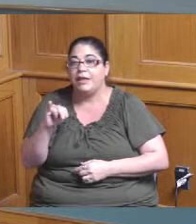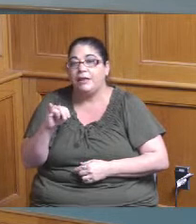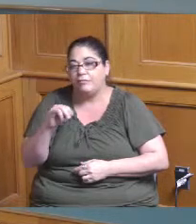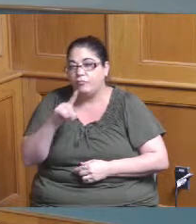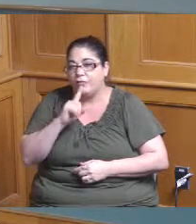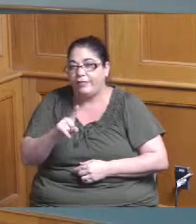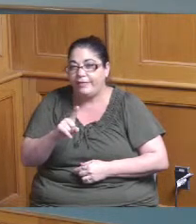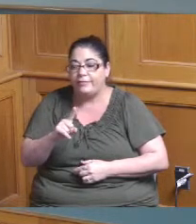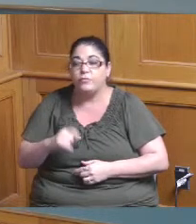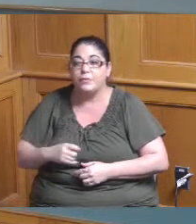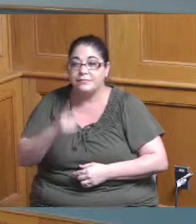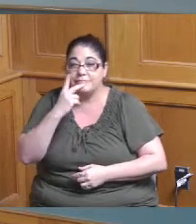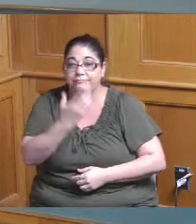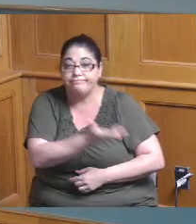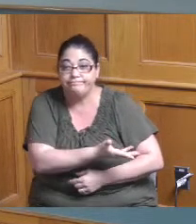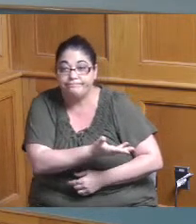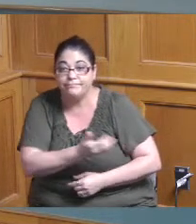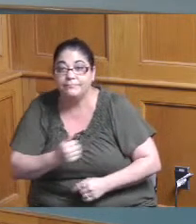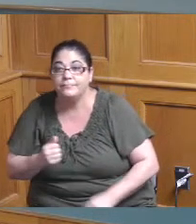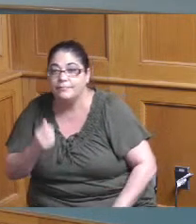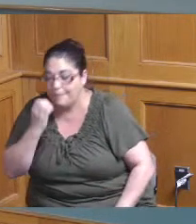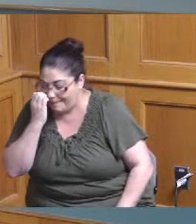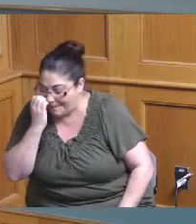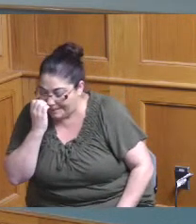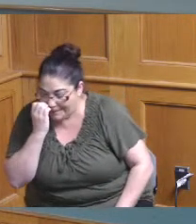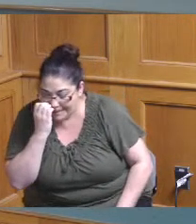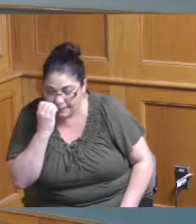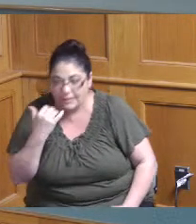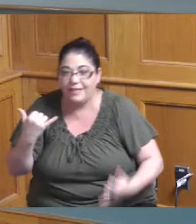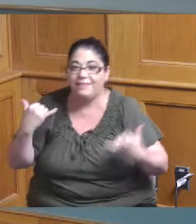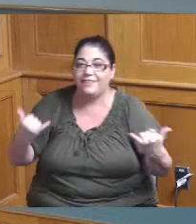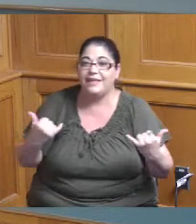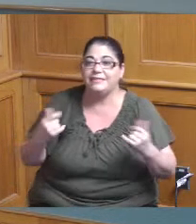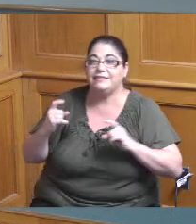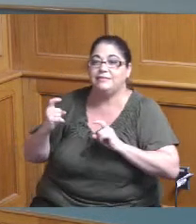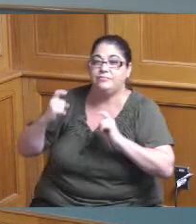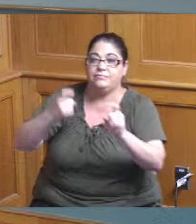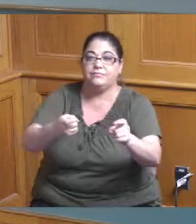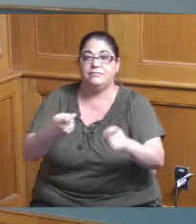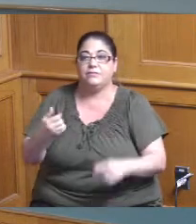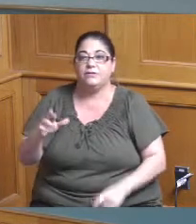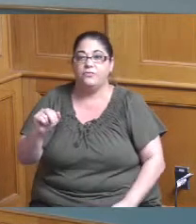you'll see a lot of what this grant is doing is setting the stage for a lot of the stuff